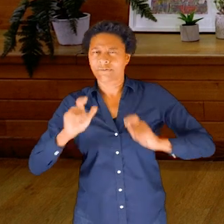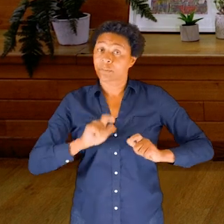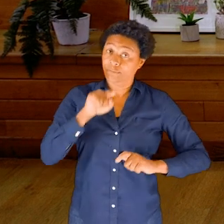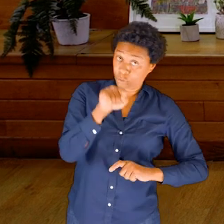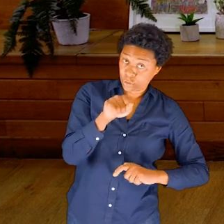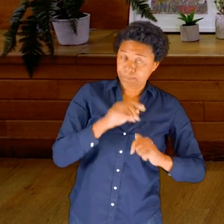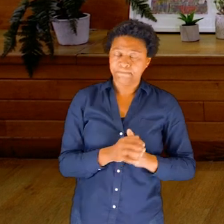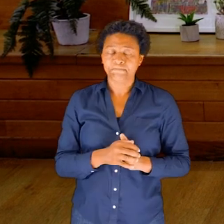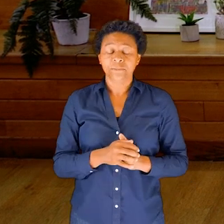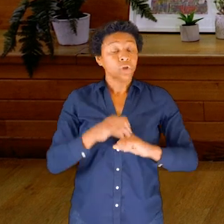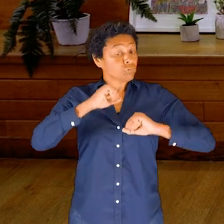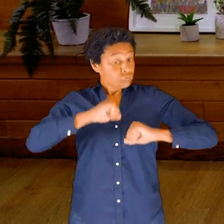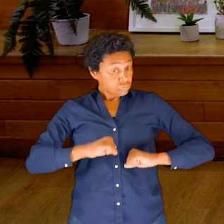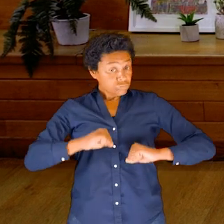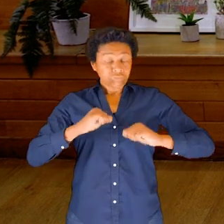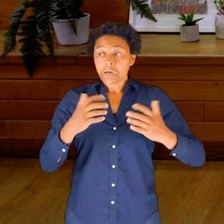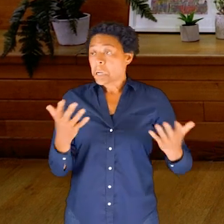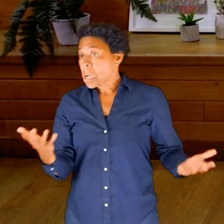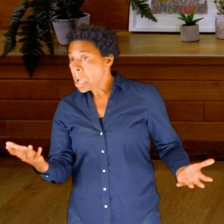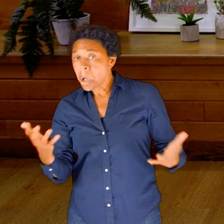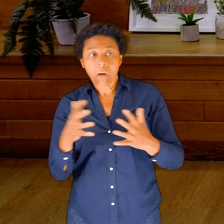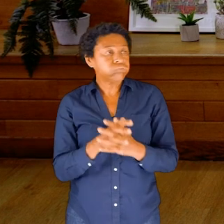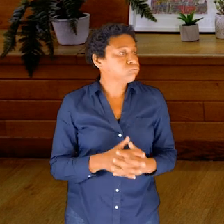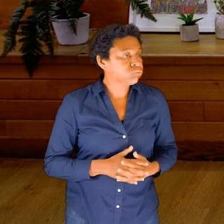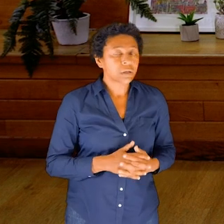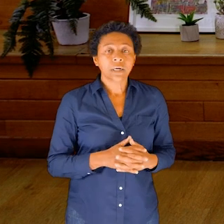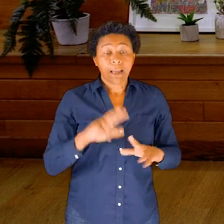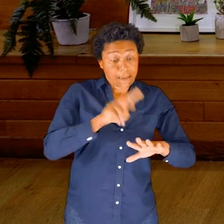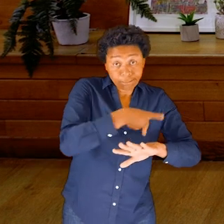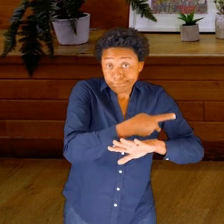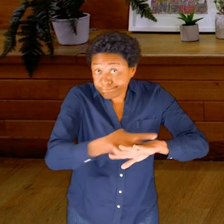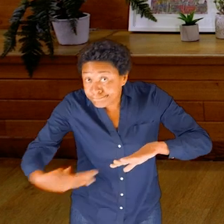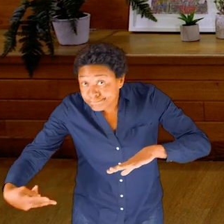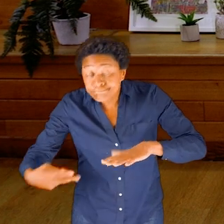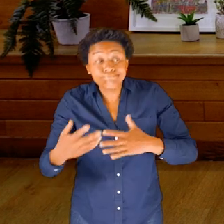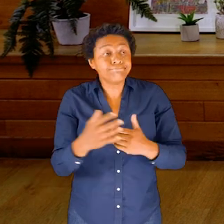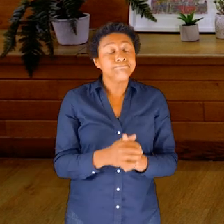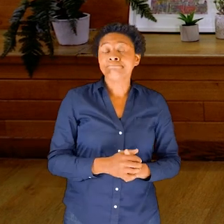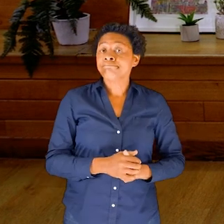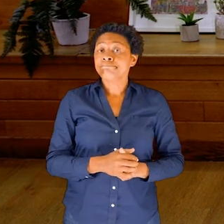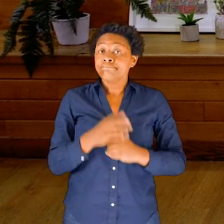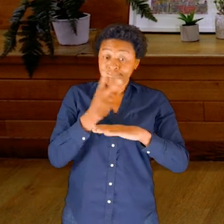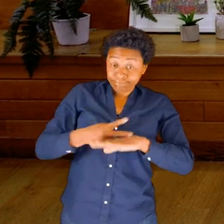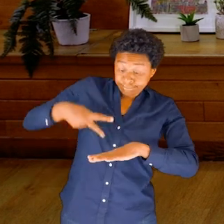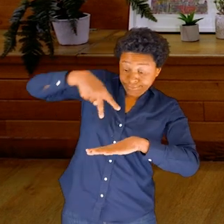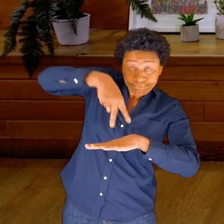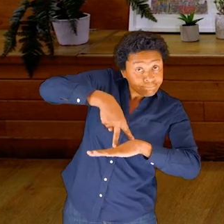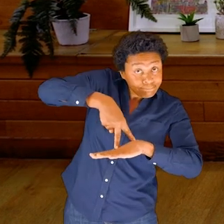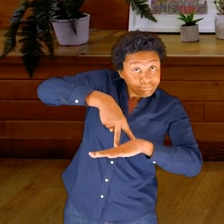You could be seated, you could lie on the floor. You could also, for standing dancers, be standing.